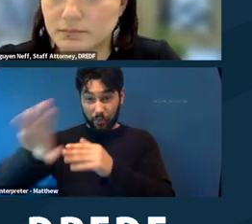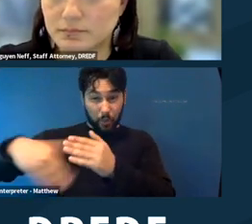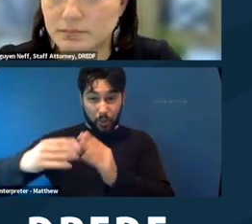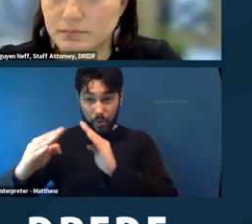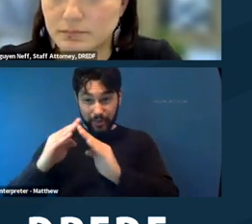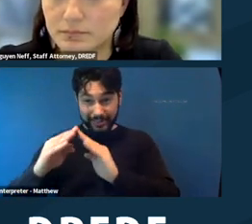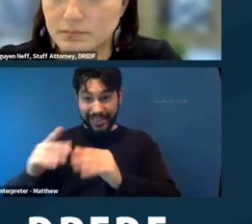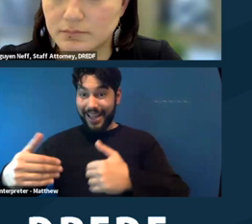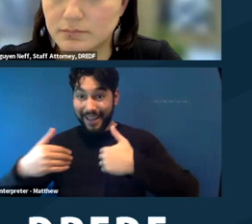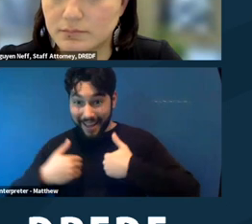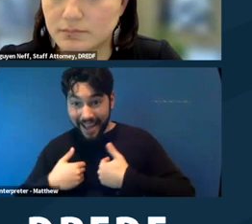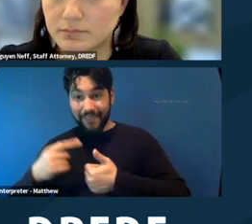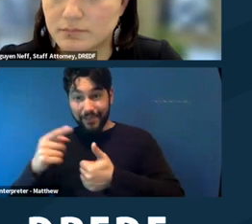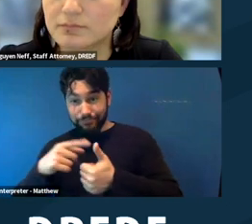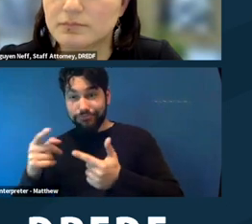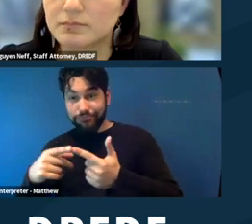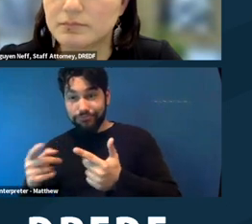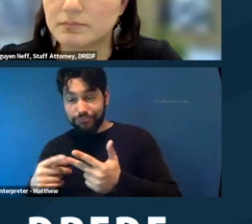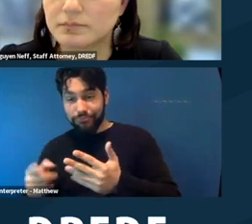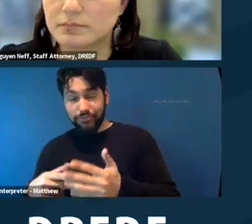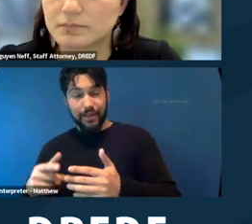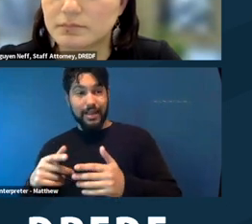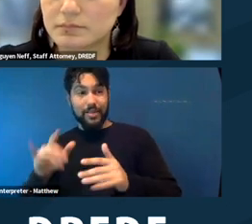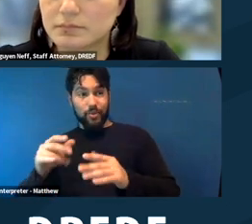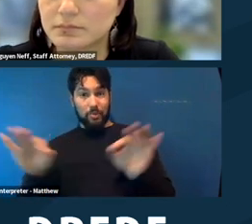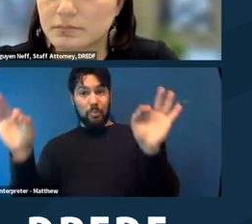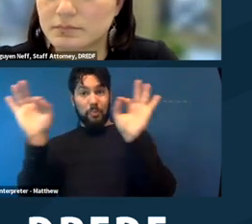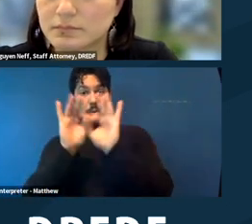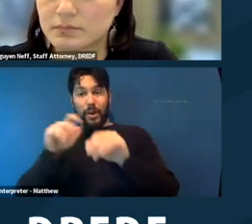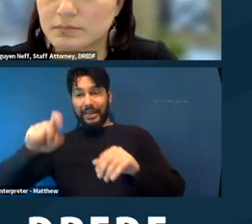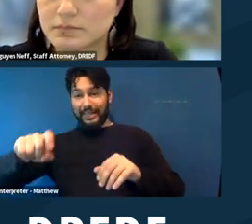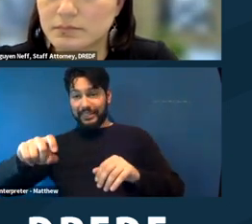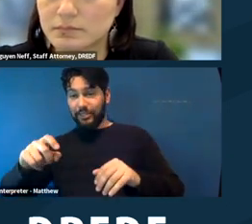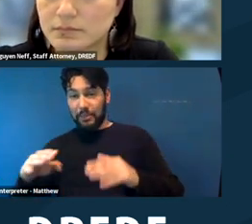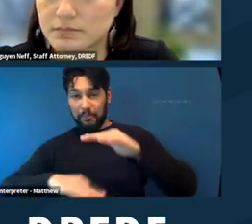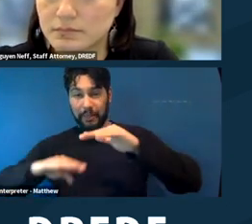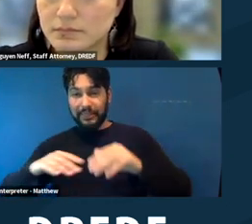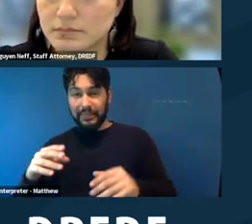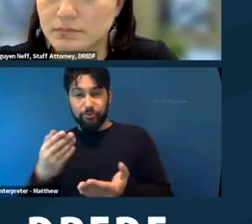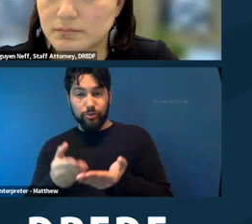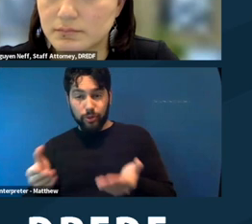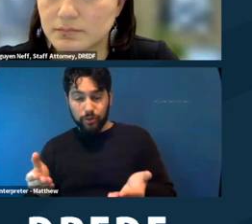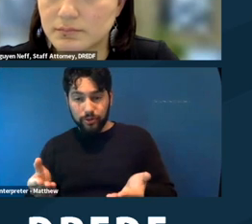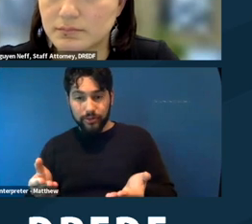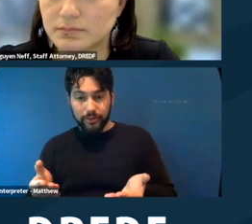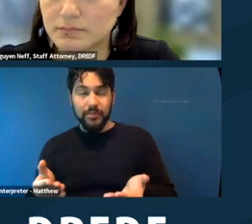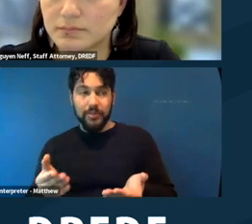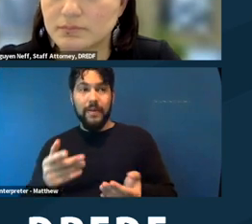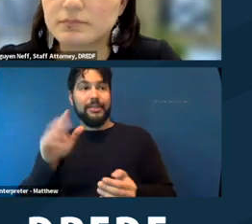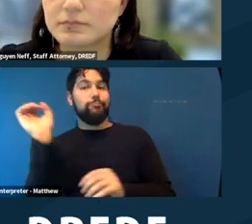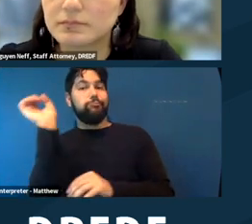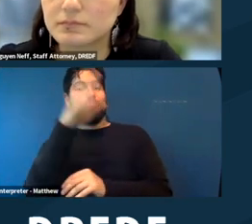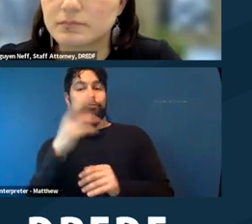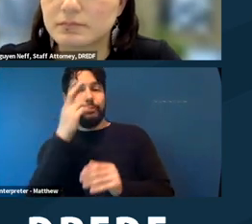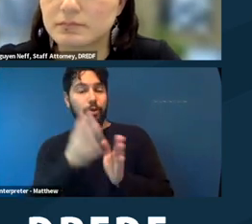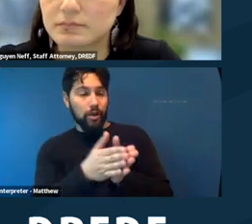you have those life‑sustaining resources, then you're more likely for that accommodation. And I